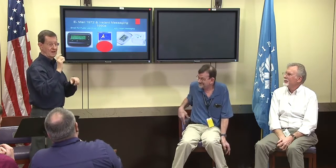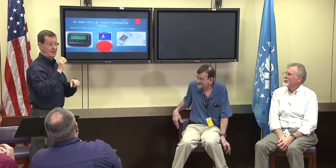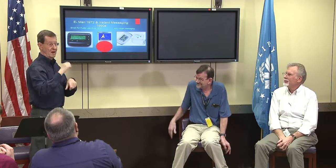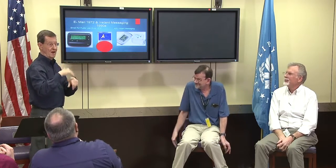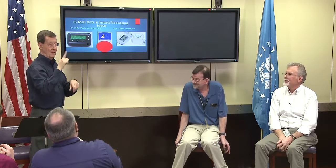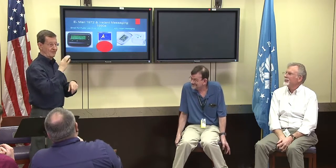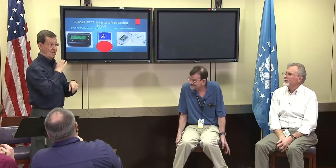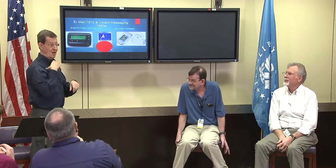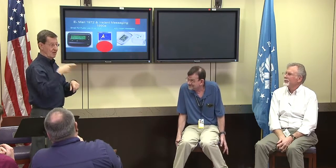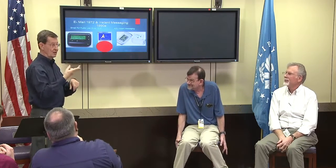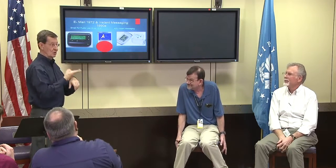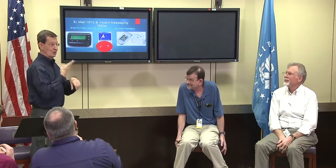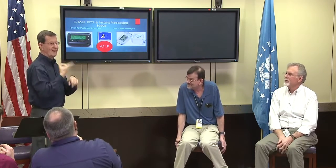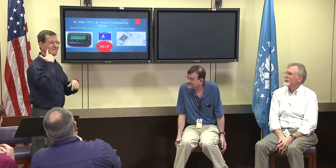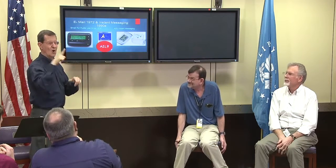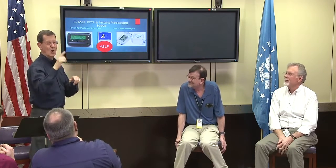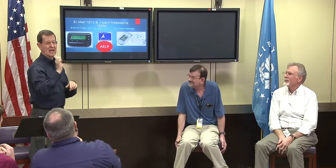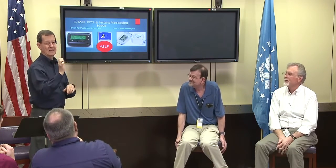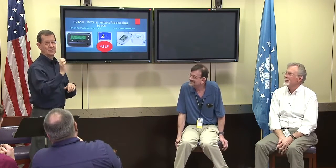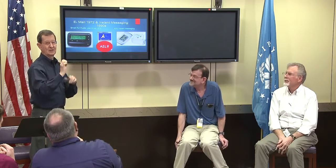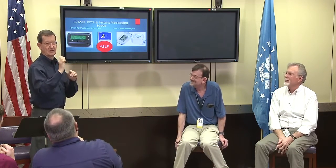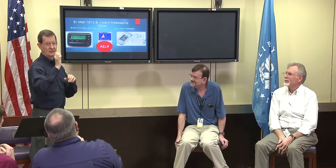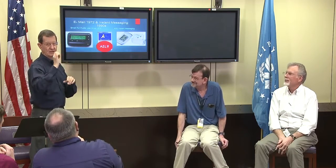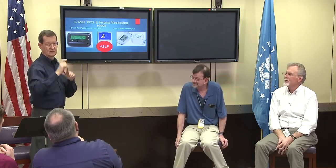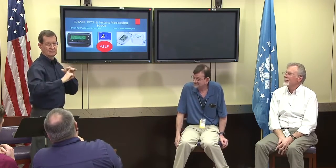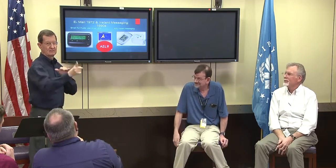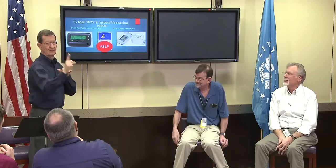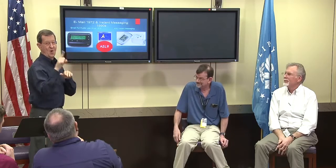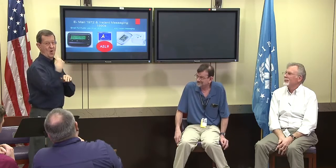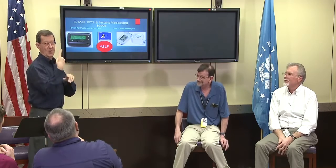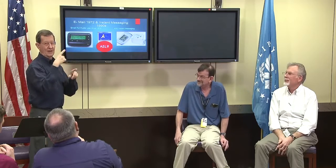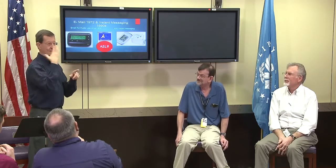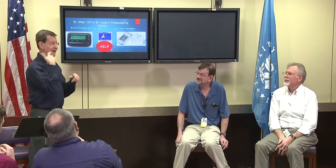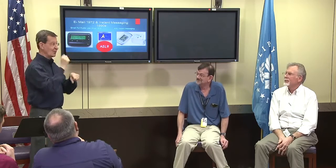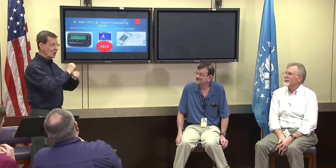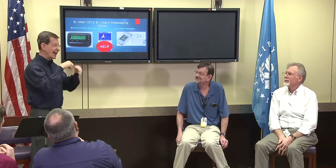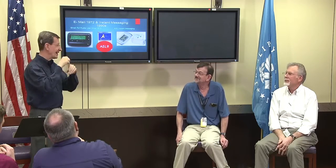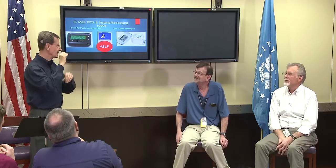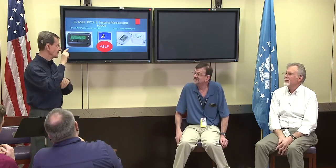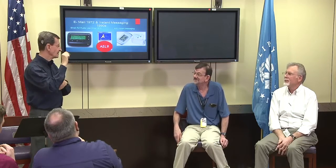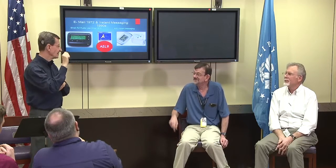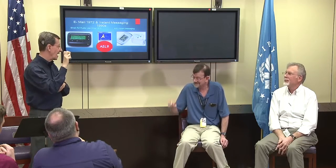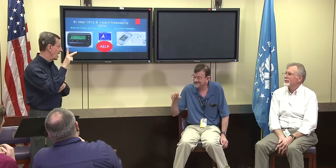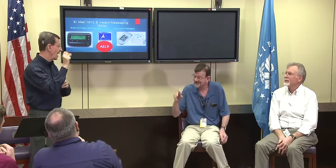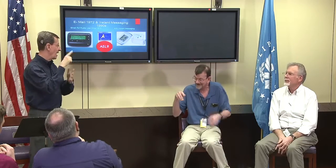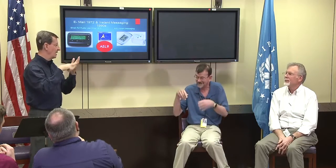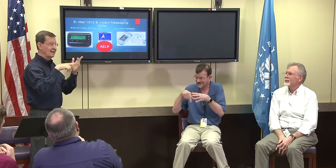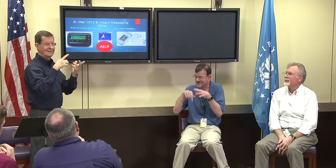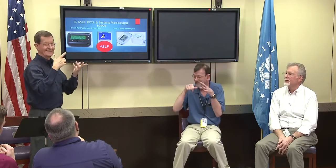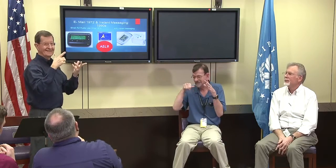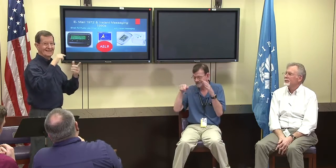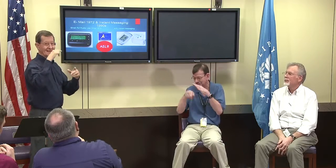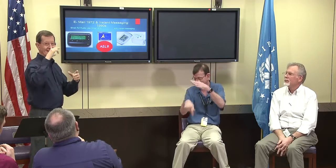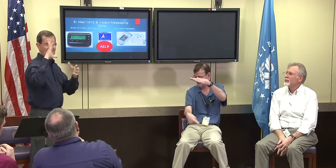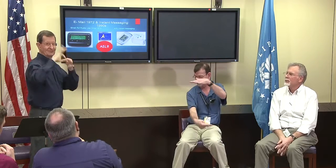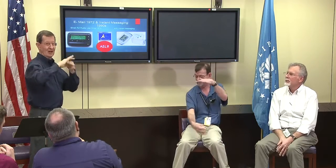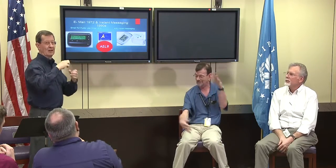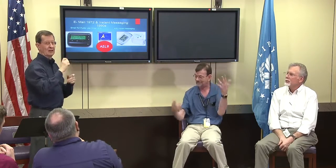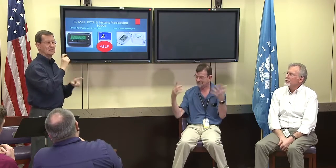There's still 4 deaf people at the Library of Congress who use pagers, it's for emergency notification because they work in the stacks